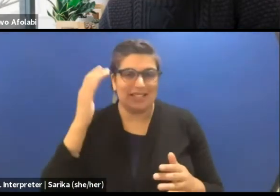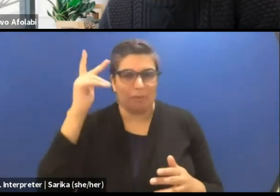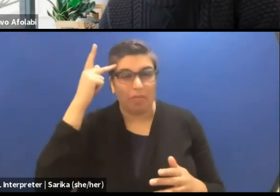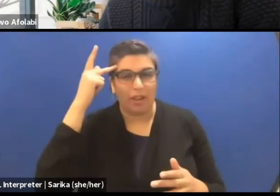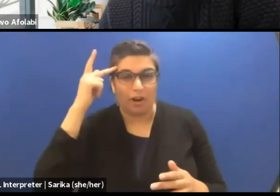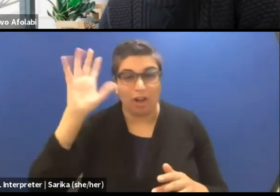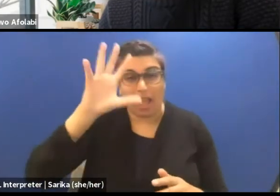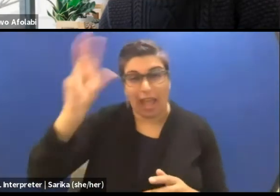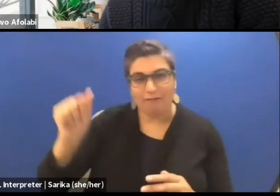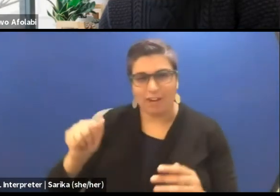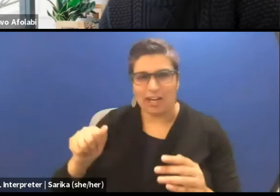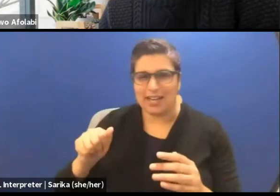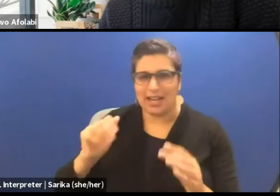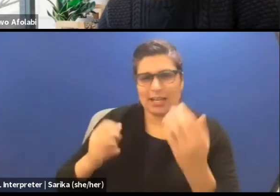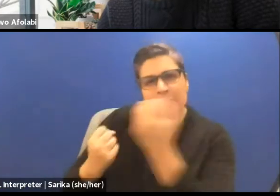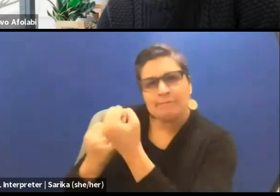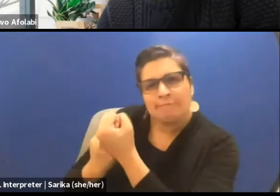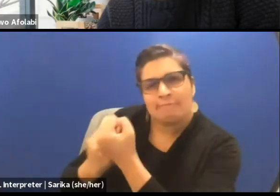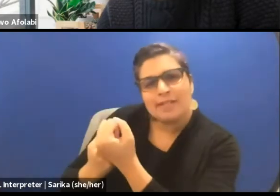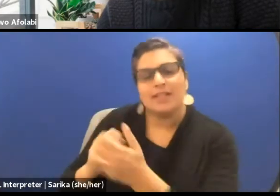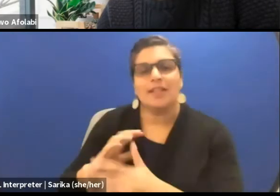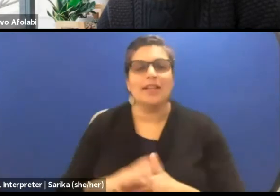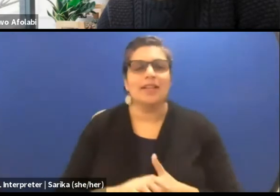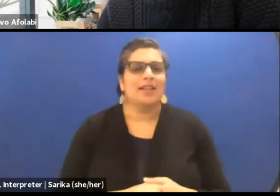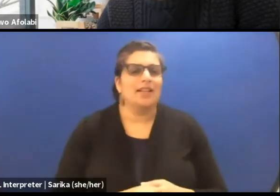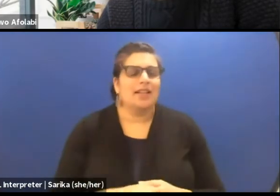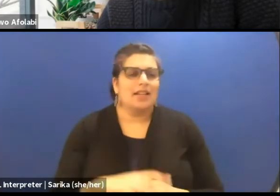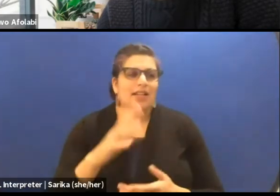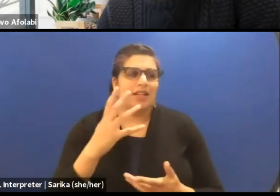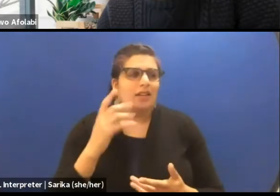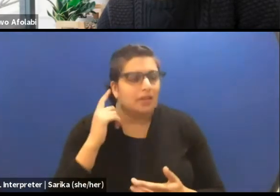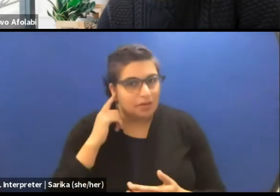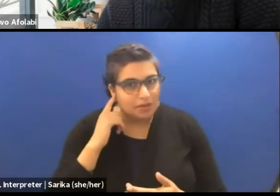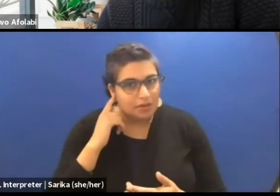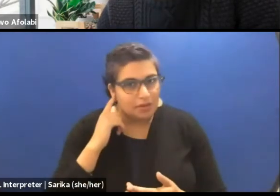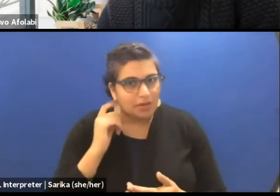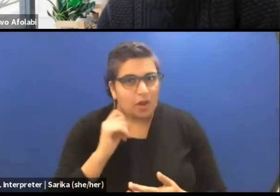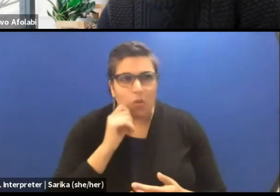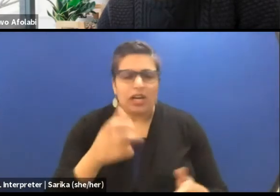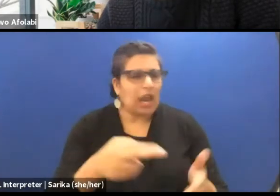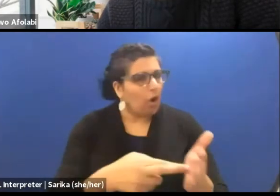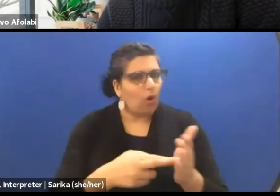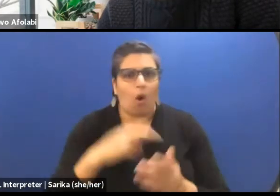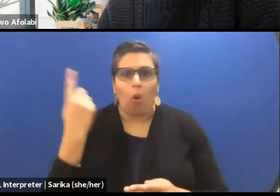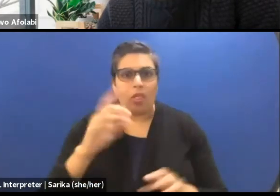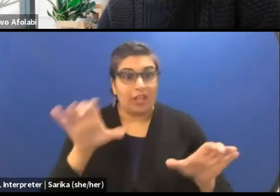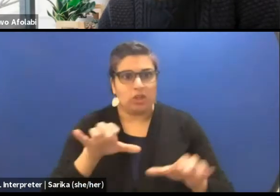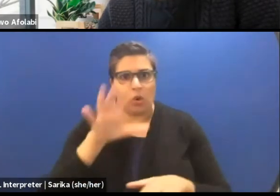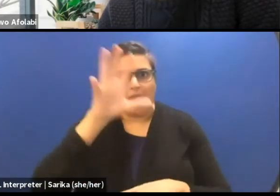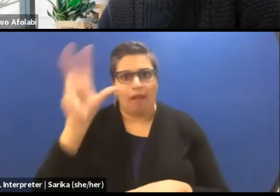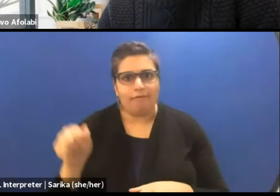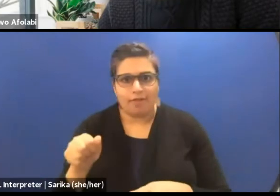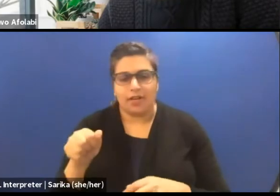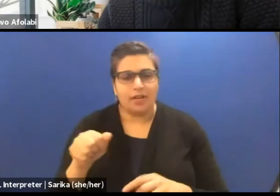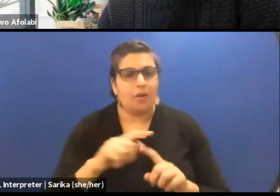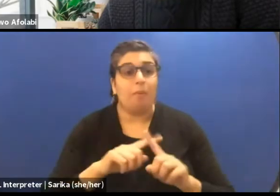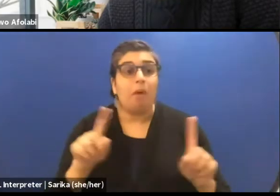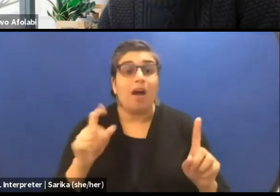then we are going for it. It was not what we were feeling in that point in time but we're not mandated to only do Africa but because it's an international festival,